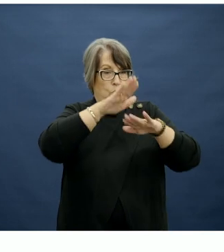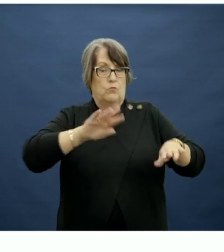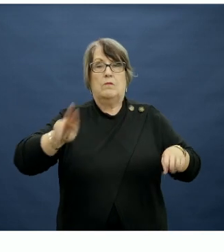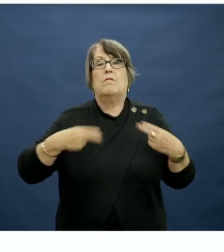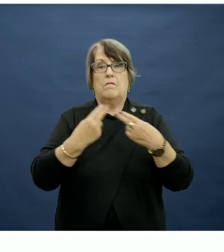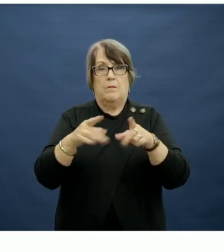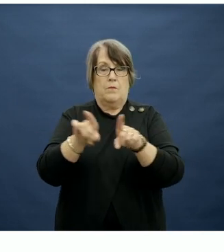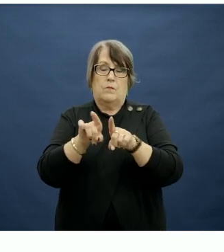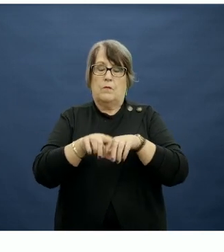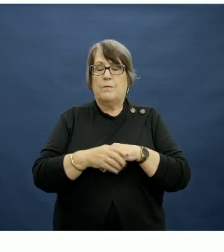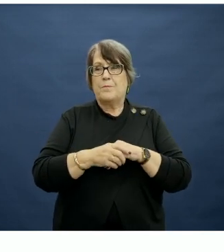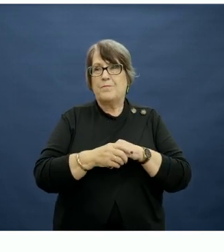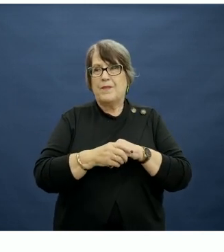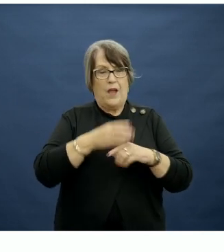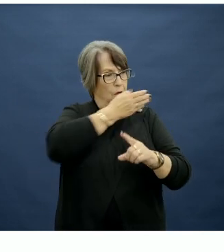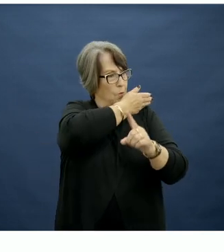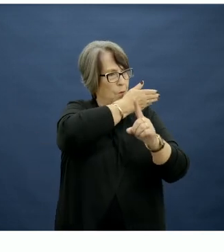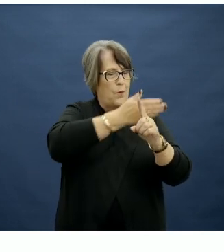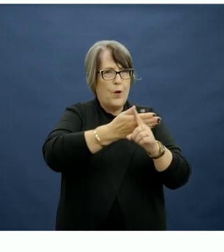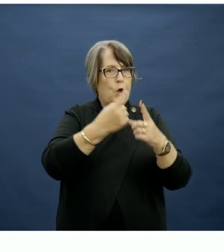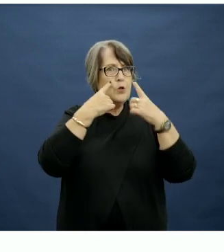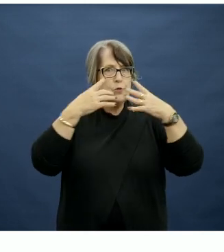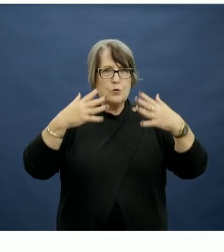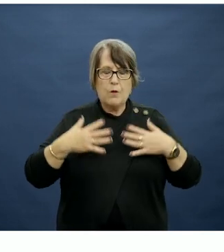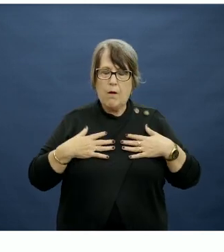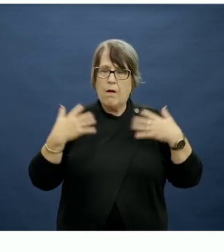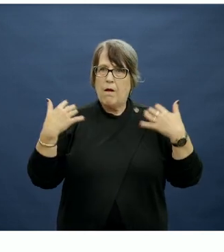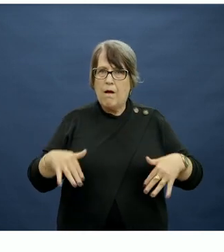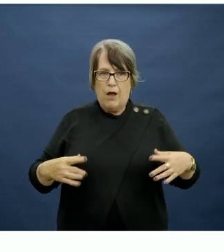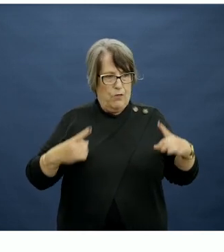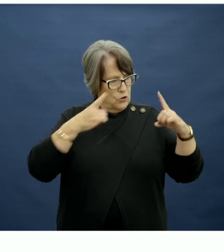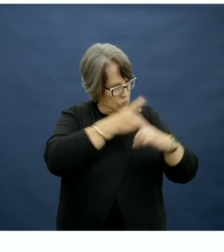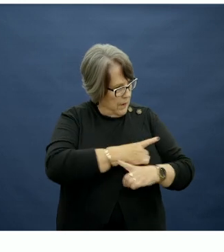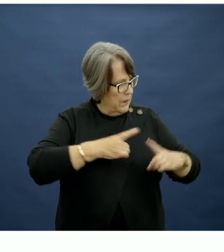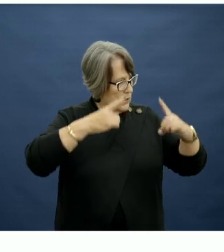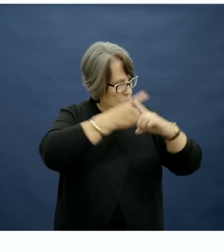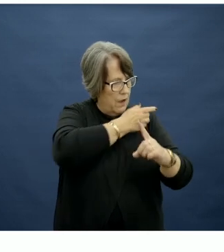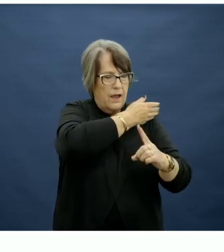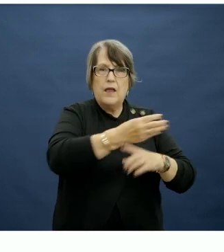Through this series, it's really obvious the changes that we've seen in the food supply,